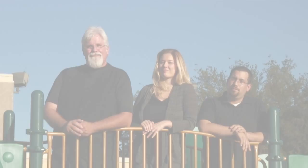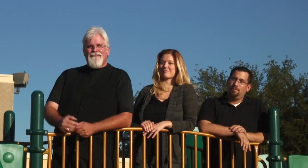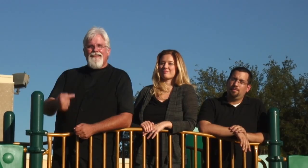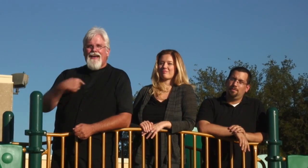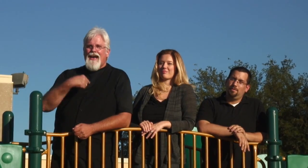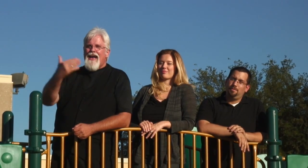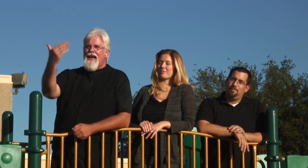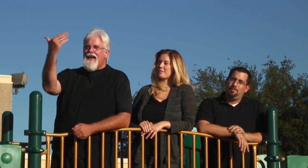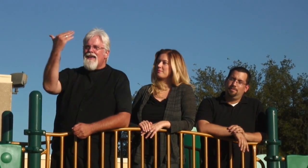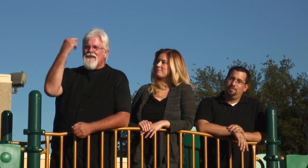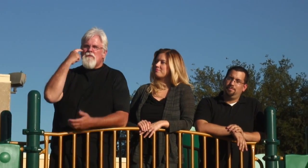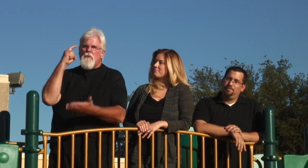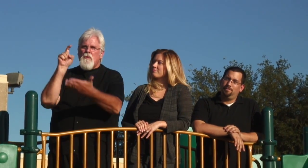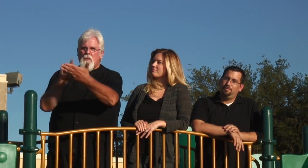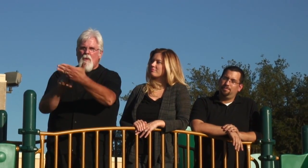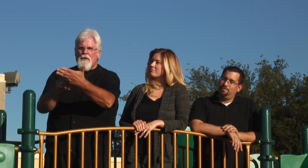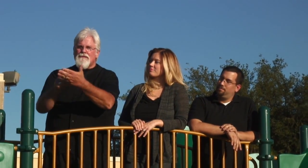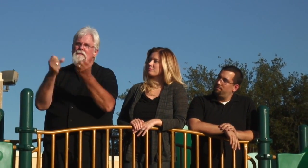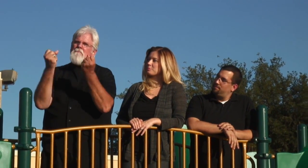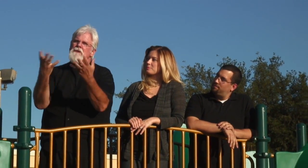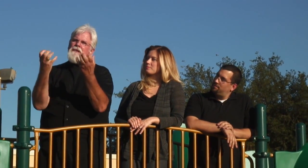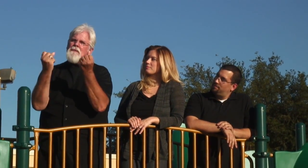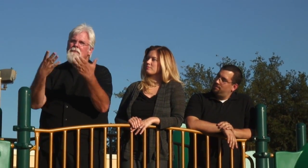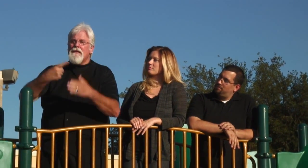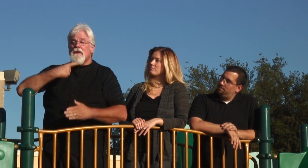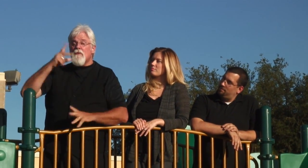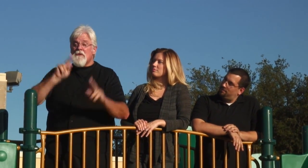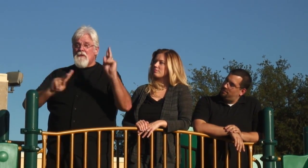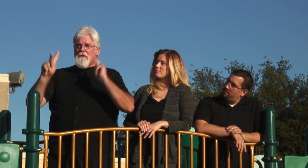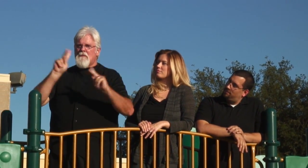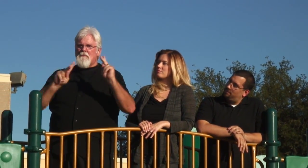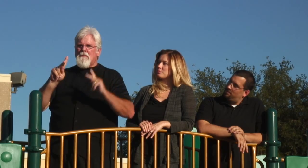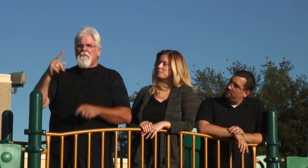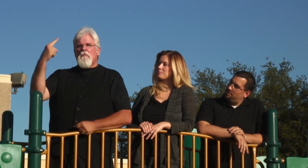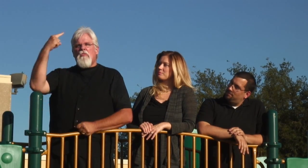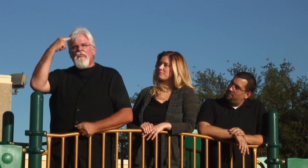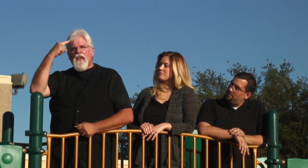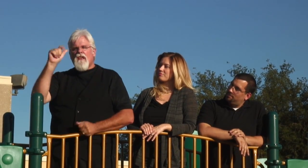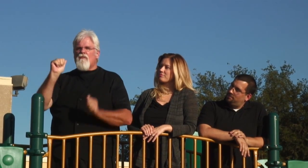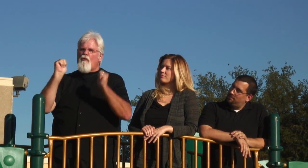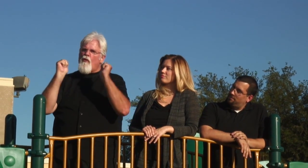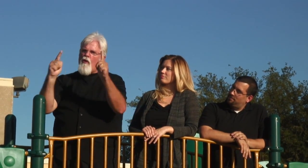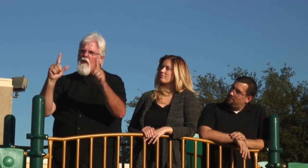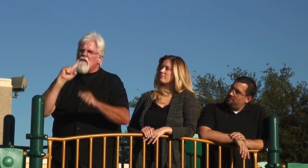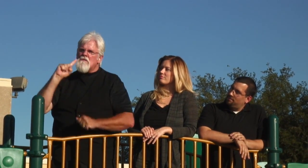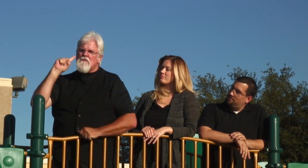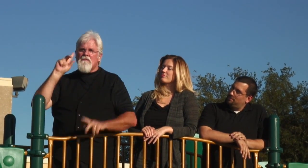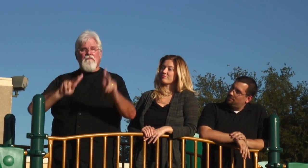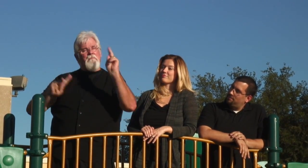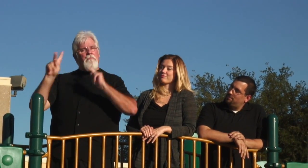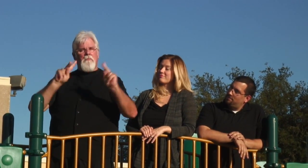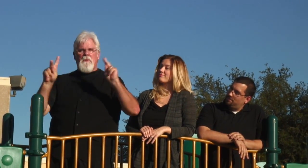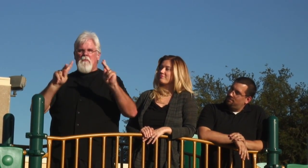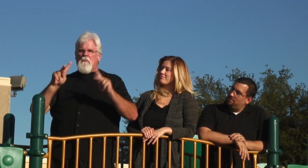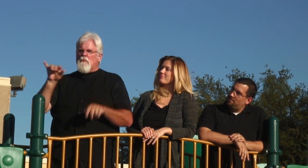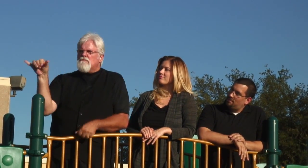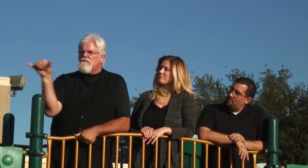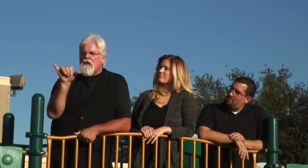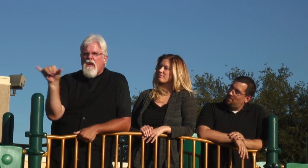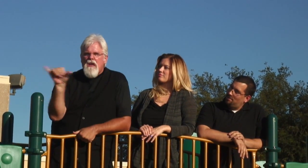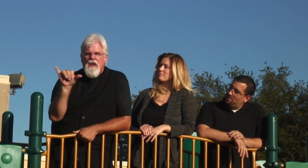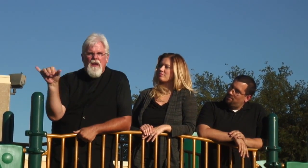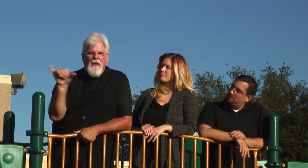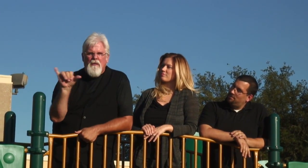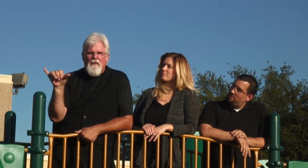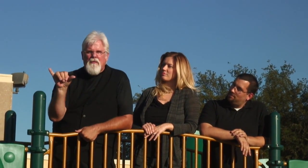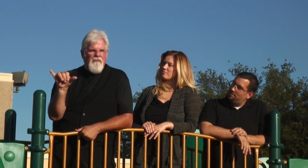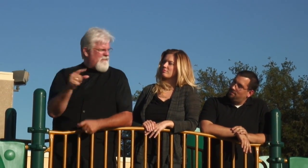Mark: I've noticed that many hearing people think that all deaf people are alike. Right?